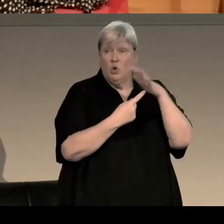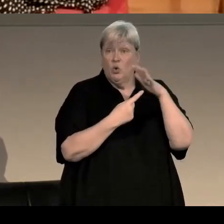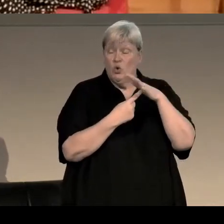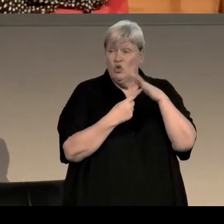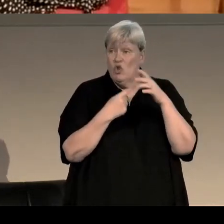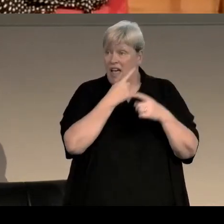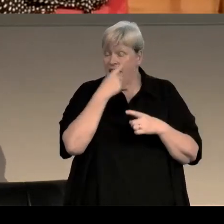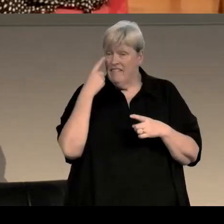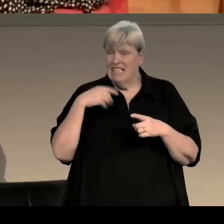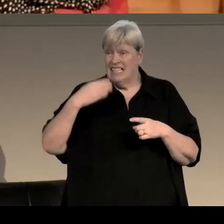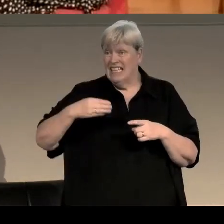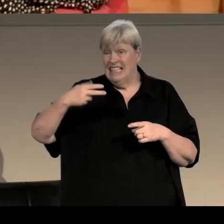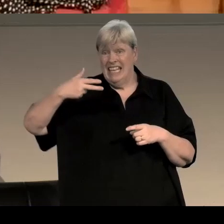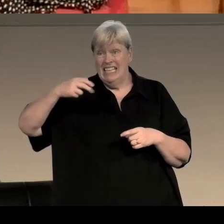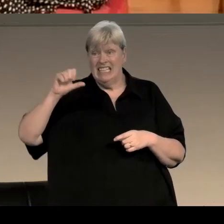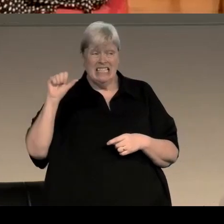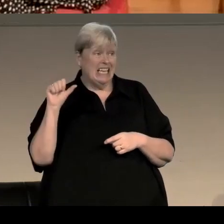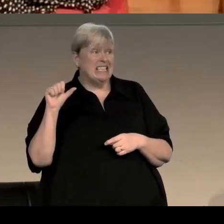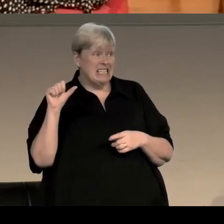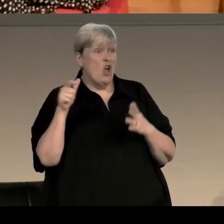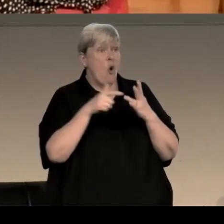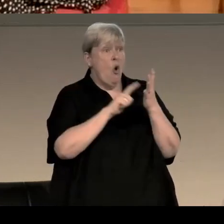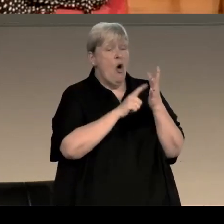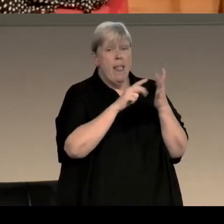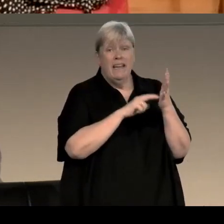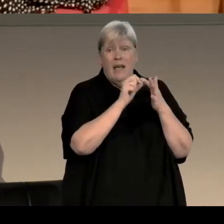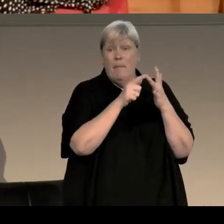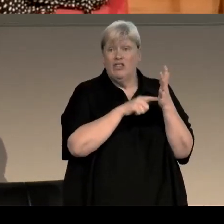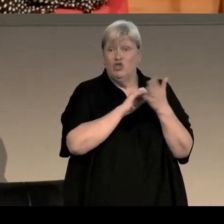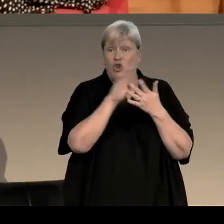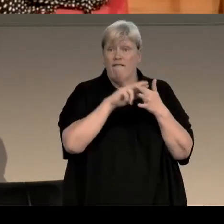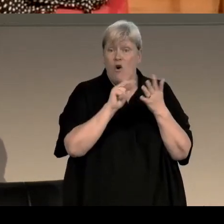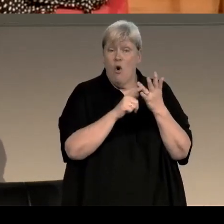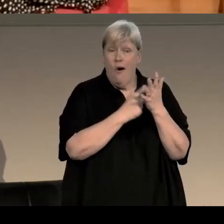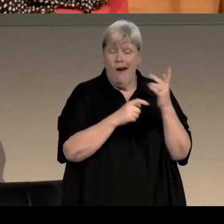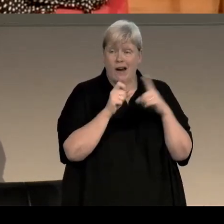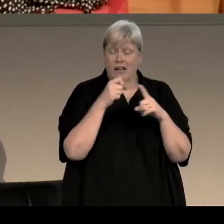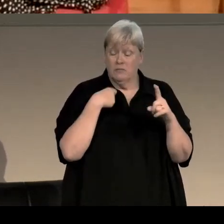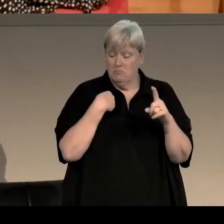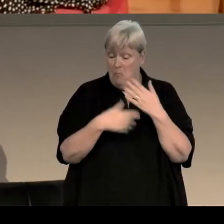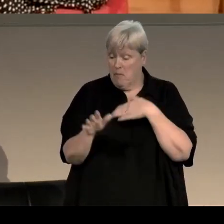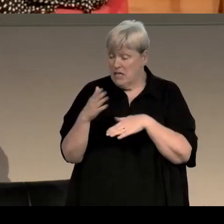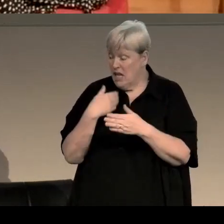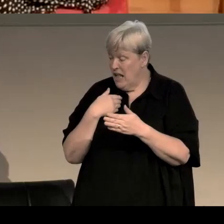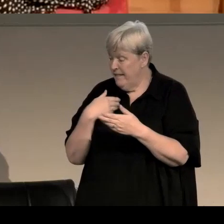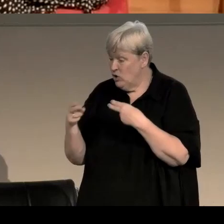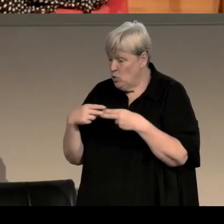was 1986, the Colin Pitchfork case which has been in the news again recently because he's, he's been released on parole.